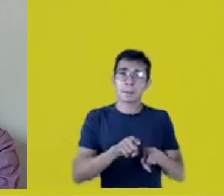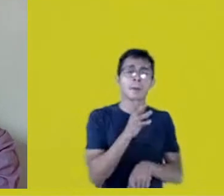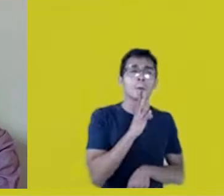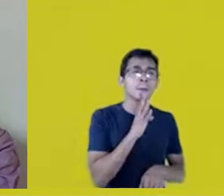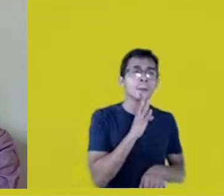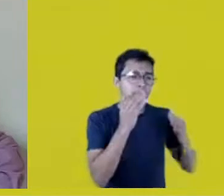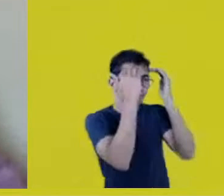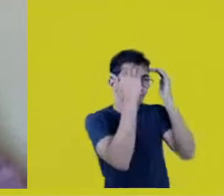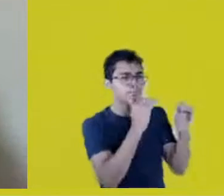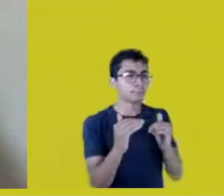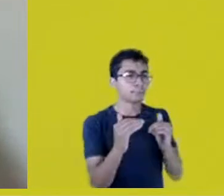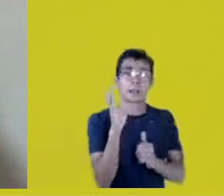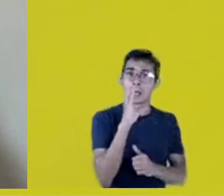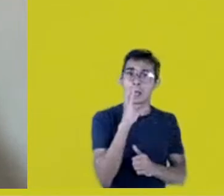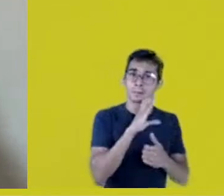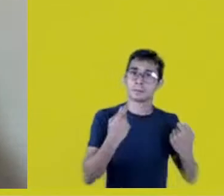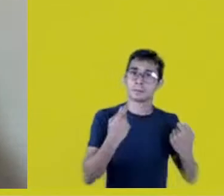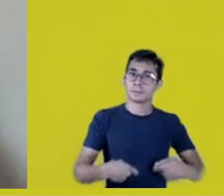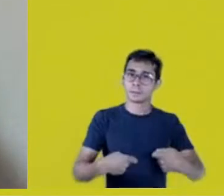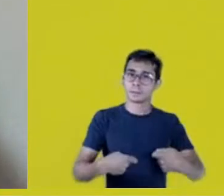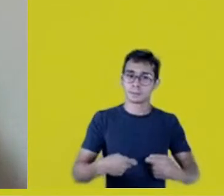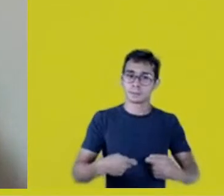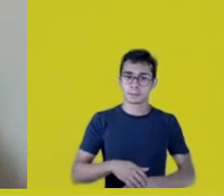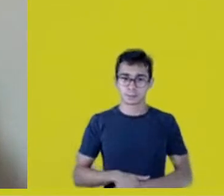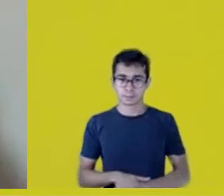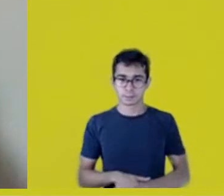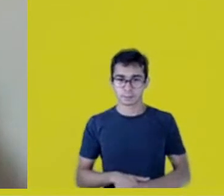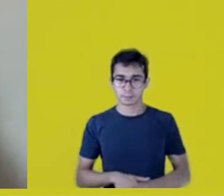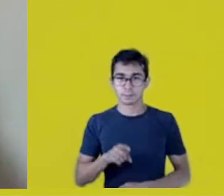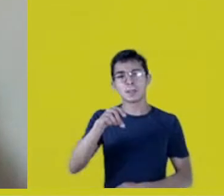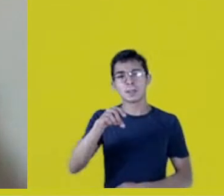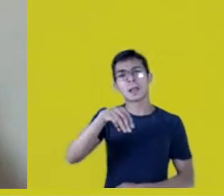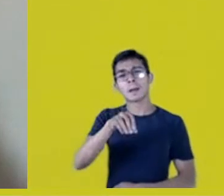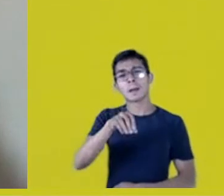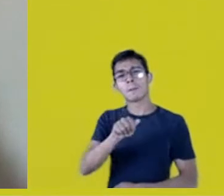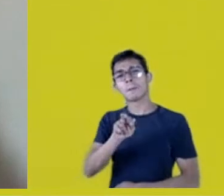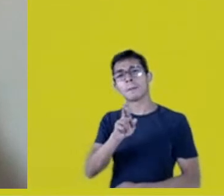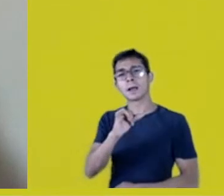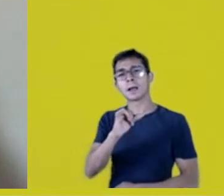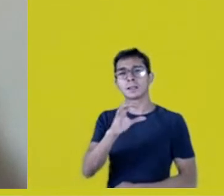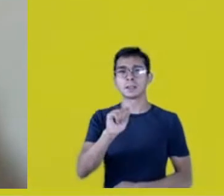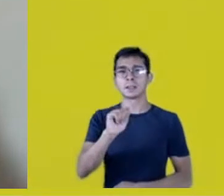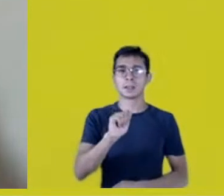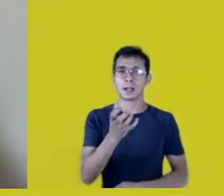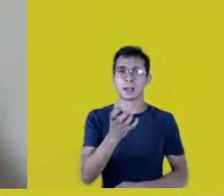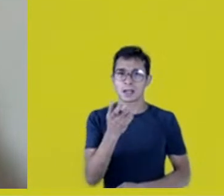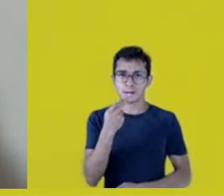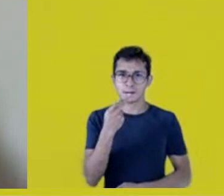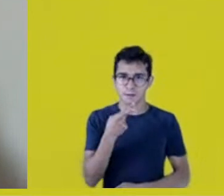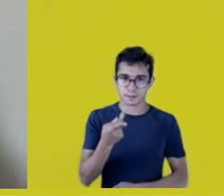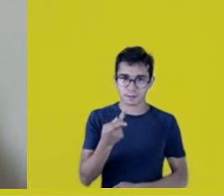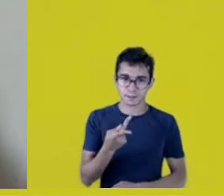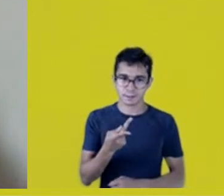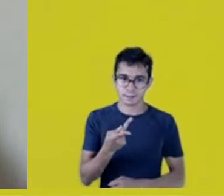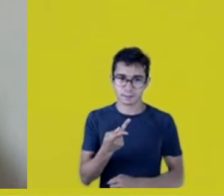Márcia? Sorry, Sérgio, I think she’s ready to talk. Or Francy?